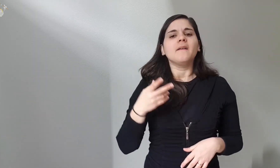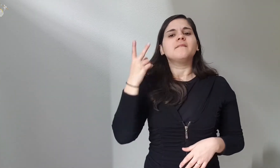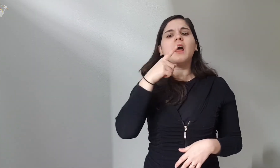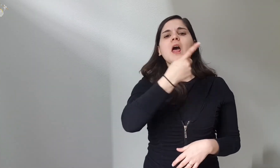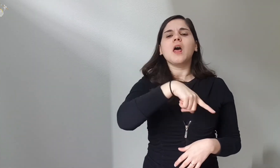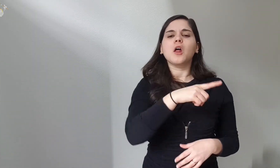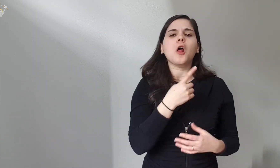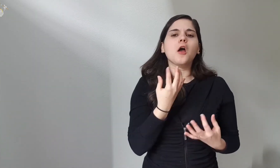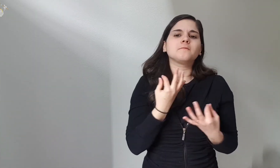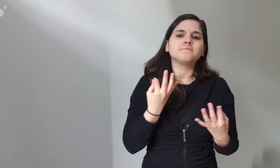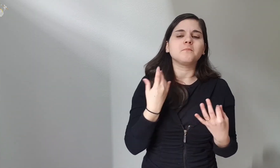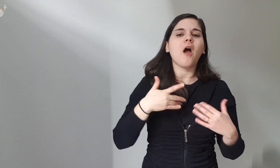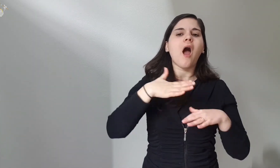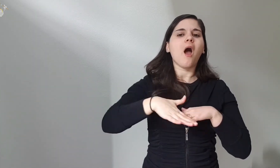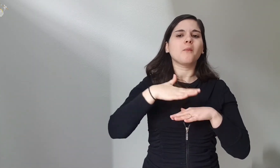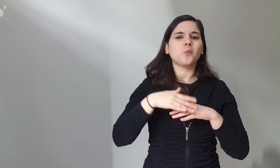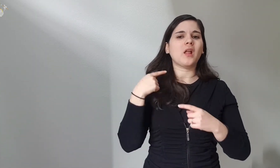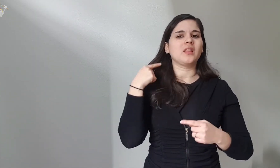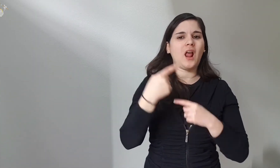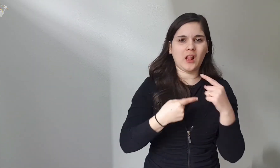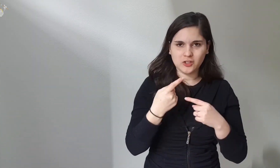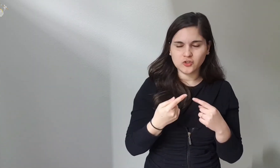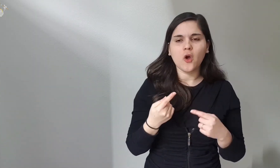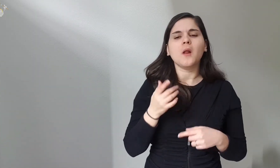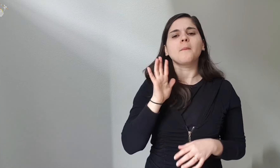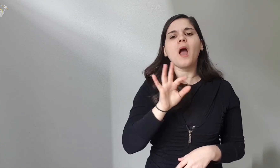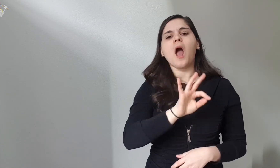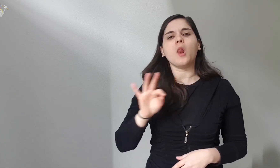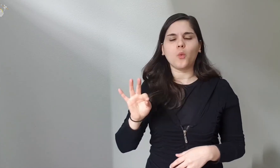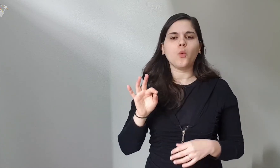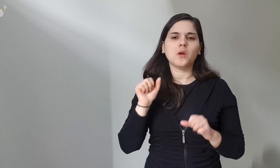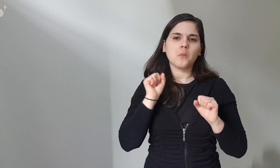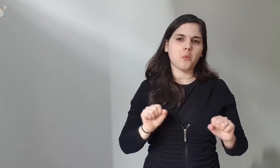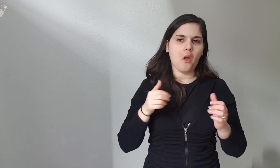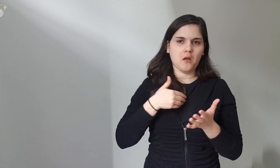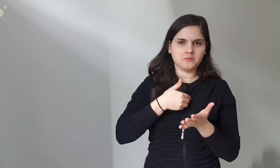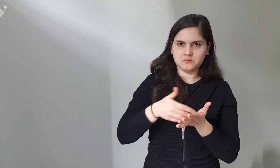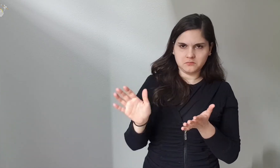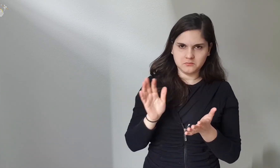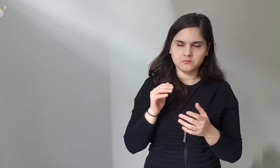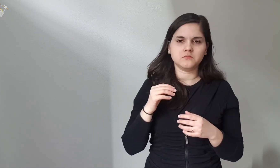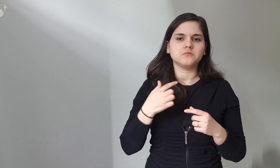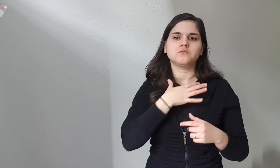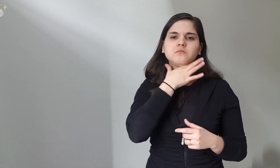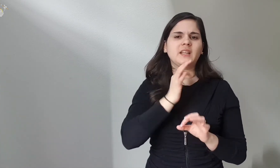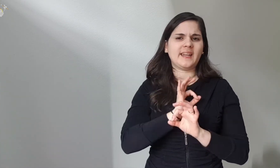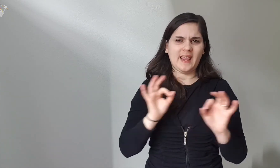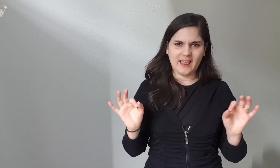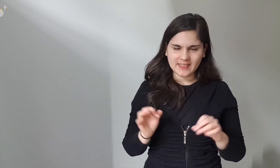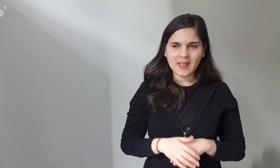They are used to this tradition, some may refuse to wear the rings